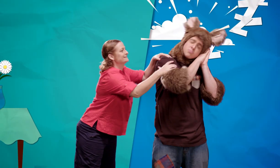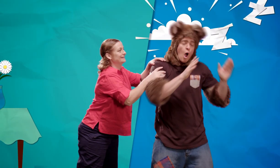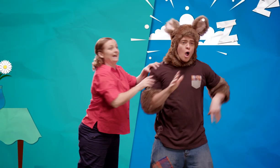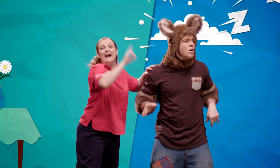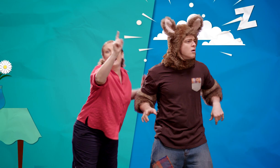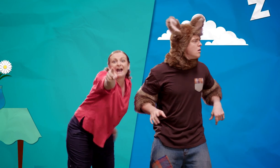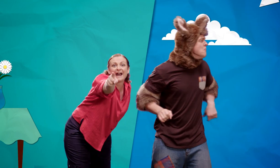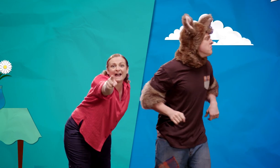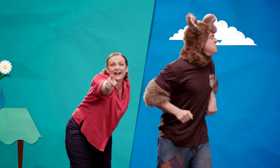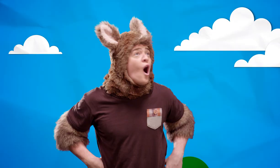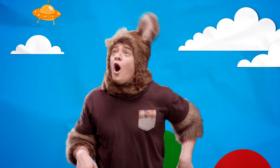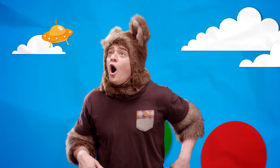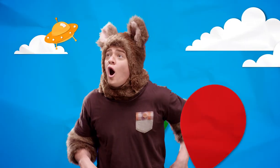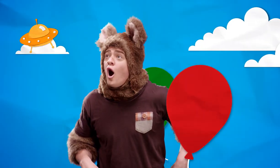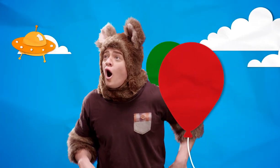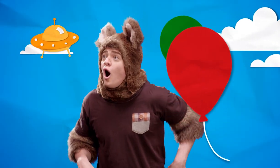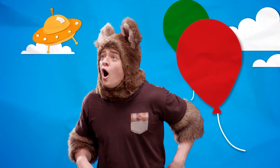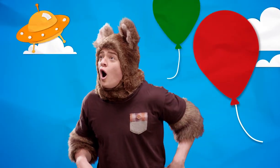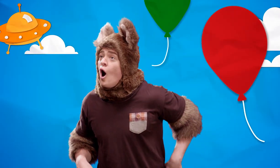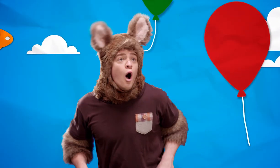Huh? Look! Aw!